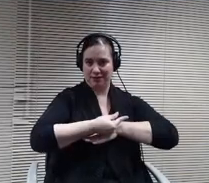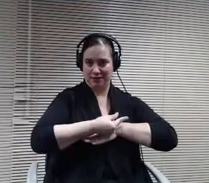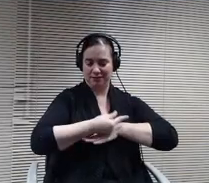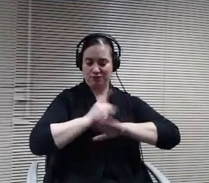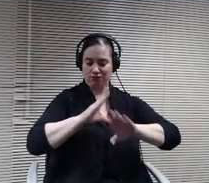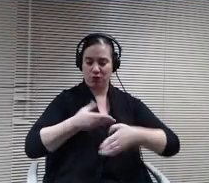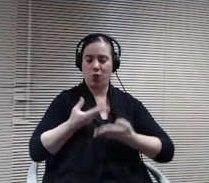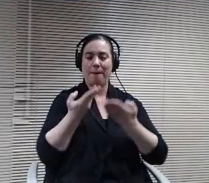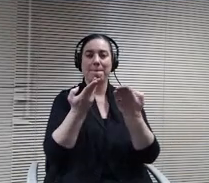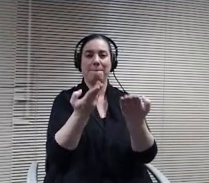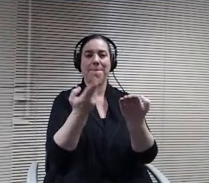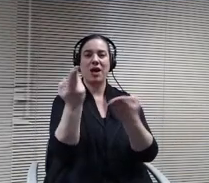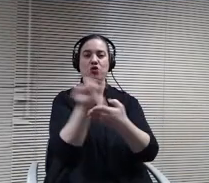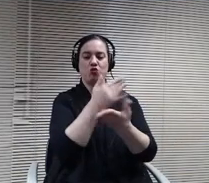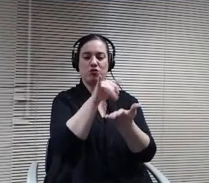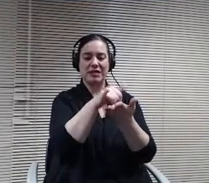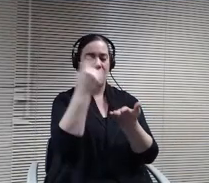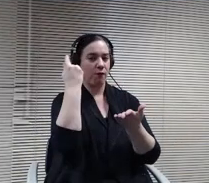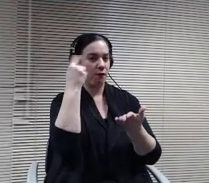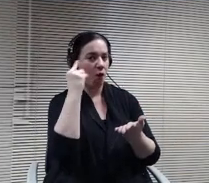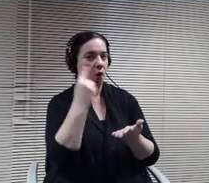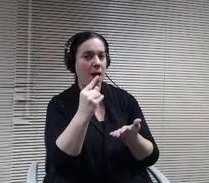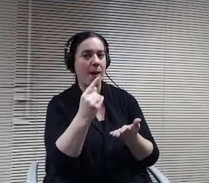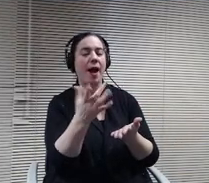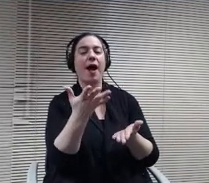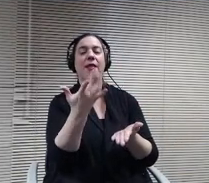midyear report. Mid year being used loosely.